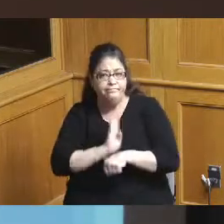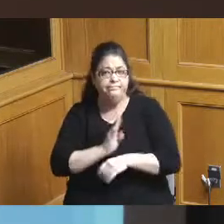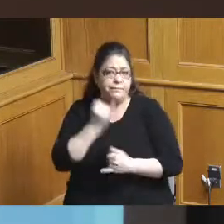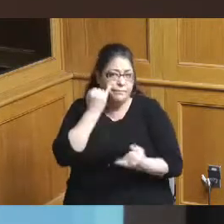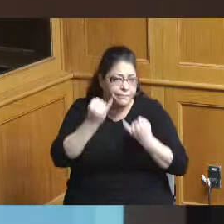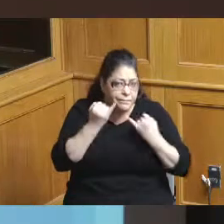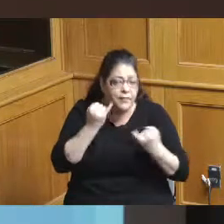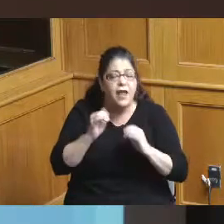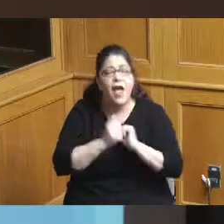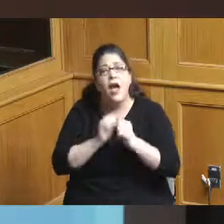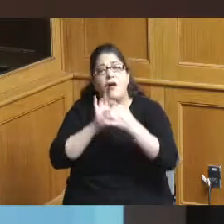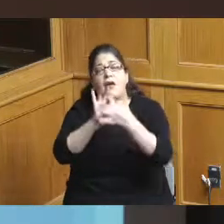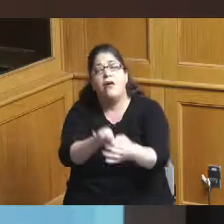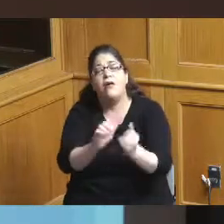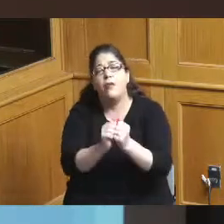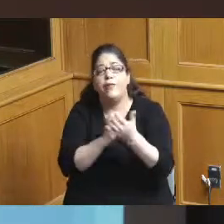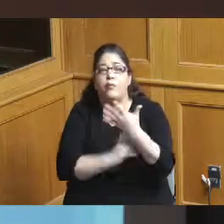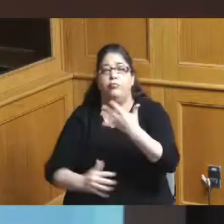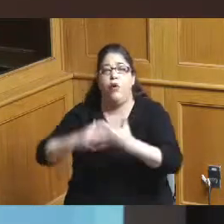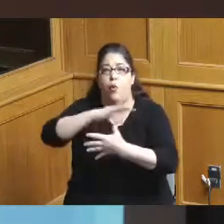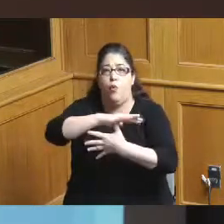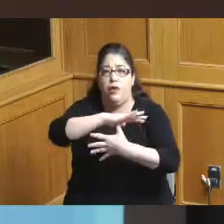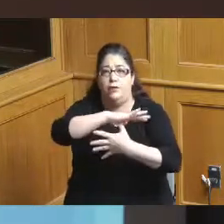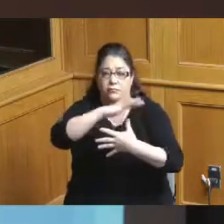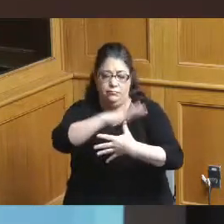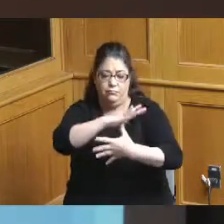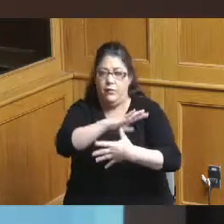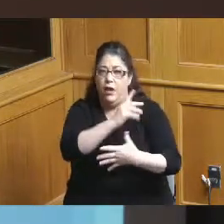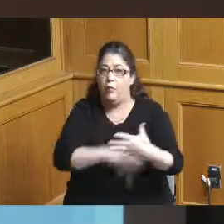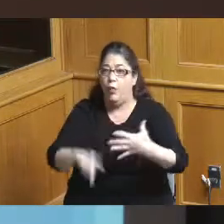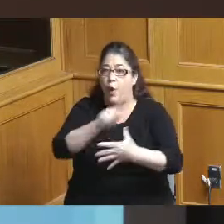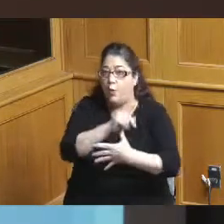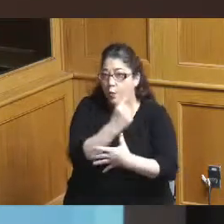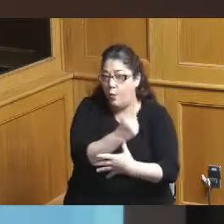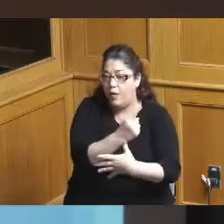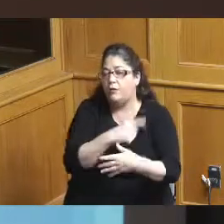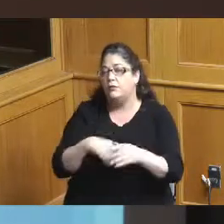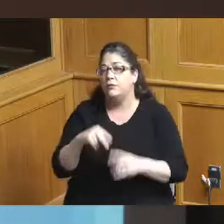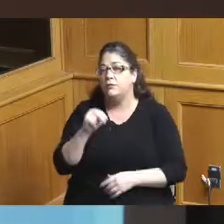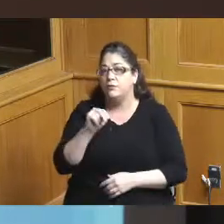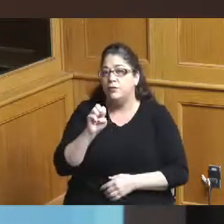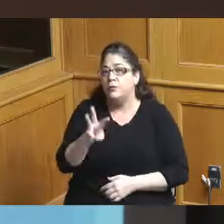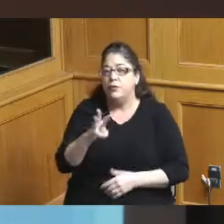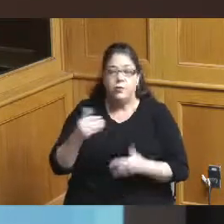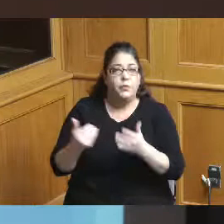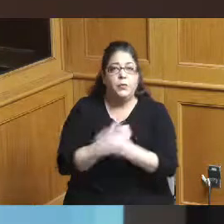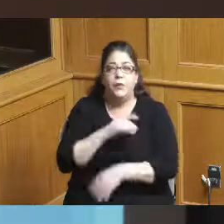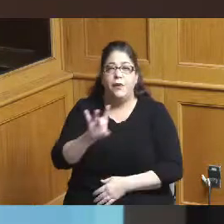related to some priorities number one priority one is a a new 800 room convention center hotel